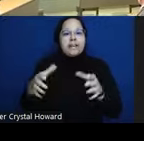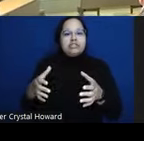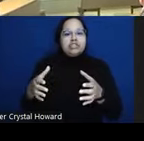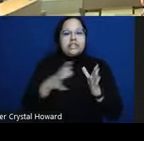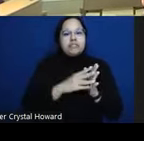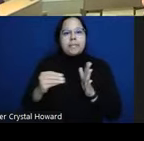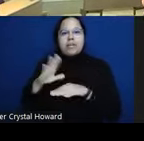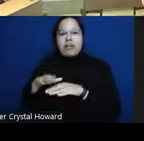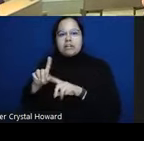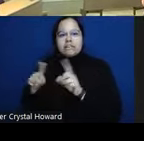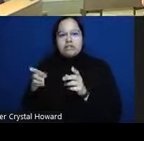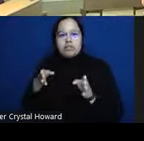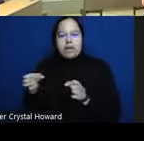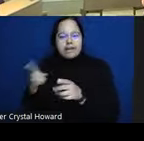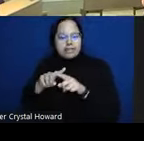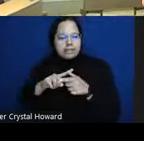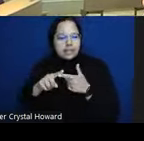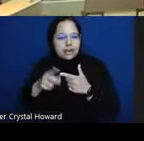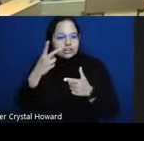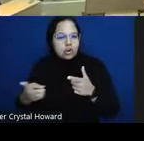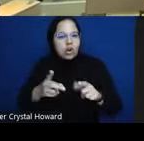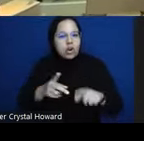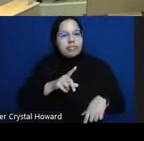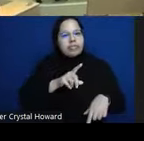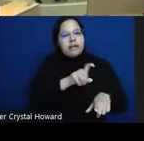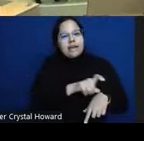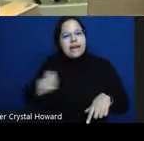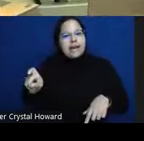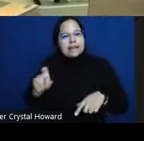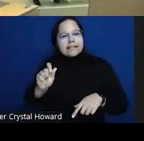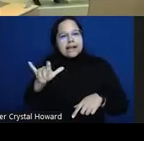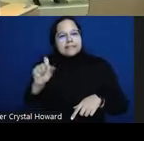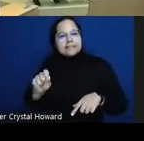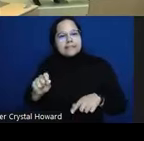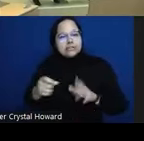kind of pointed to like the more patient like yeah yeah um so I guess one are the implications for